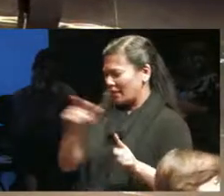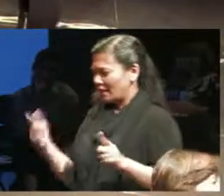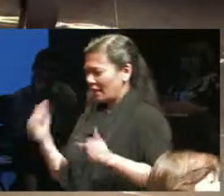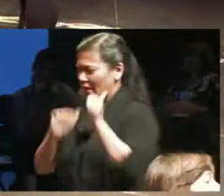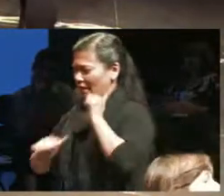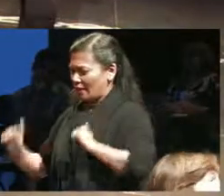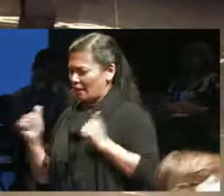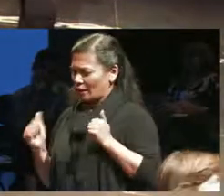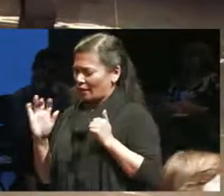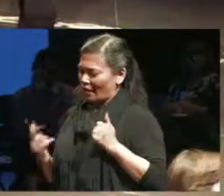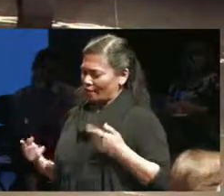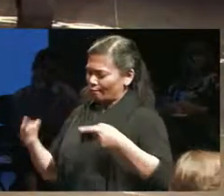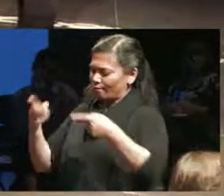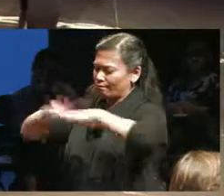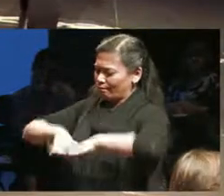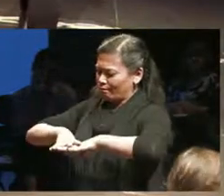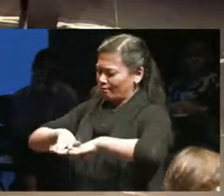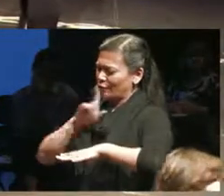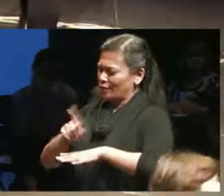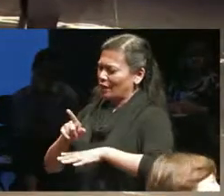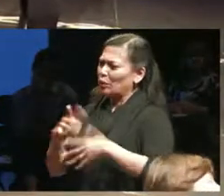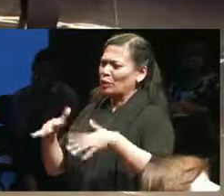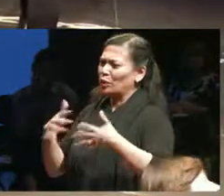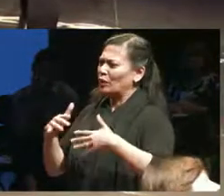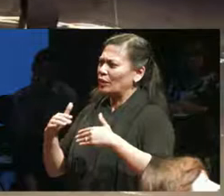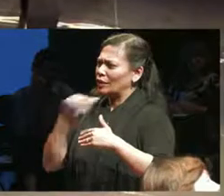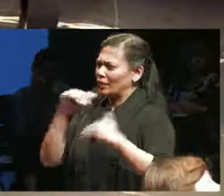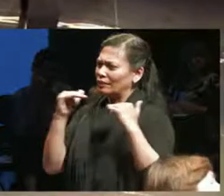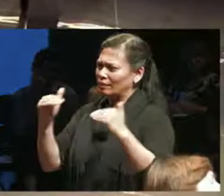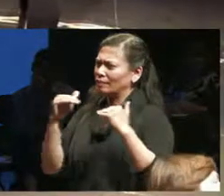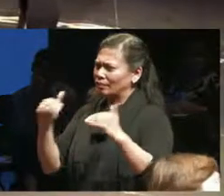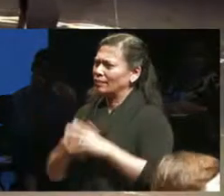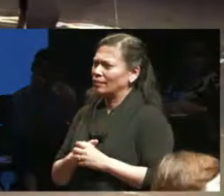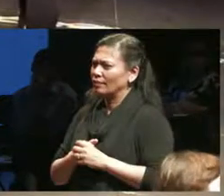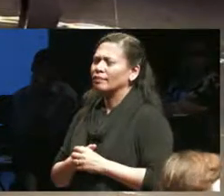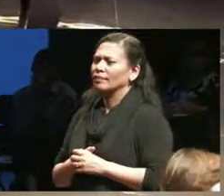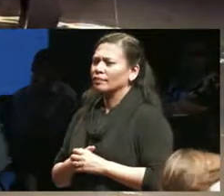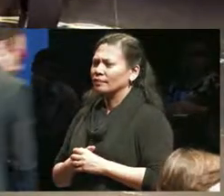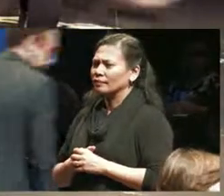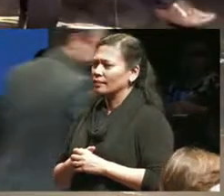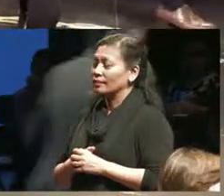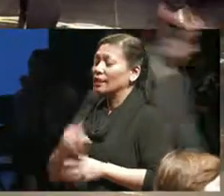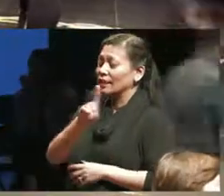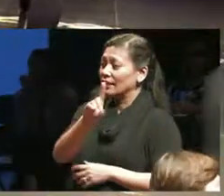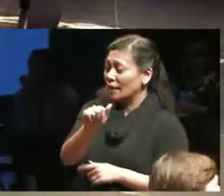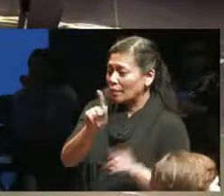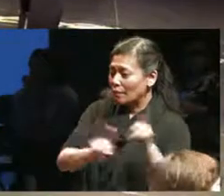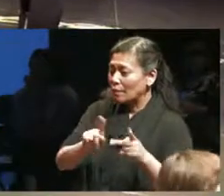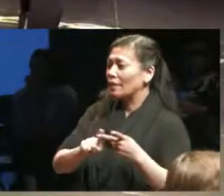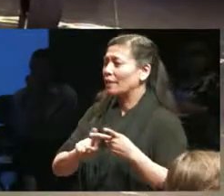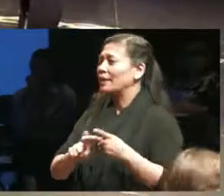precarious one we as disabled people and deaf people and my people